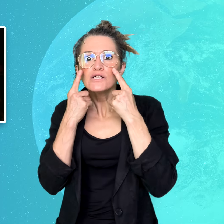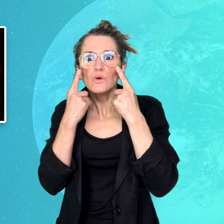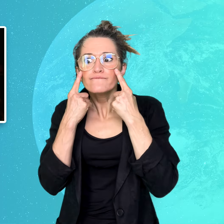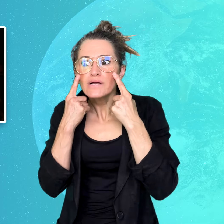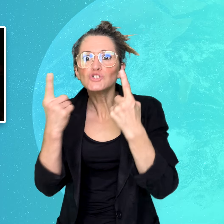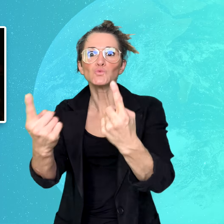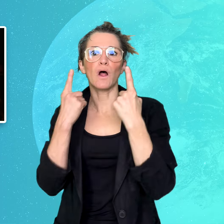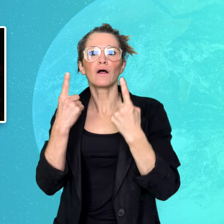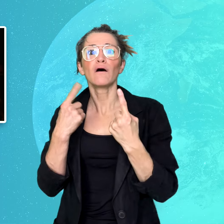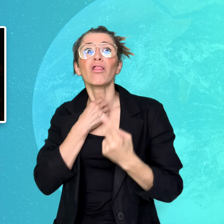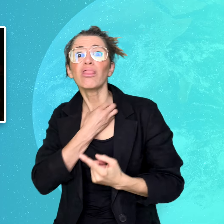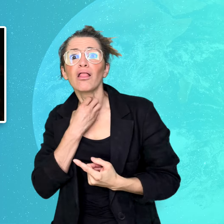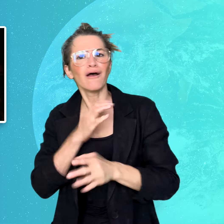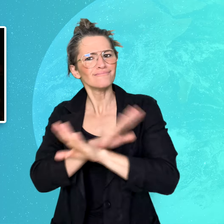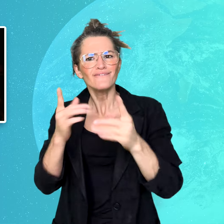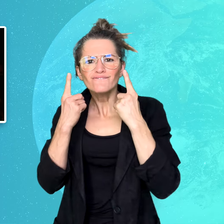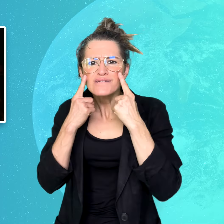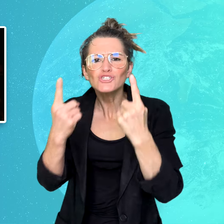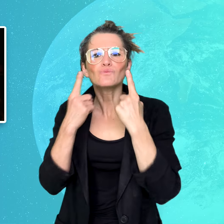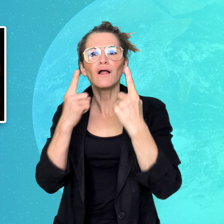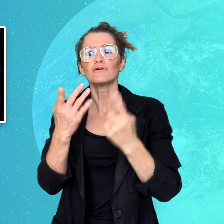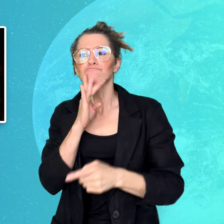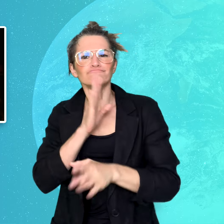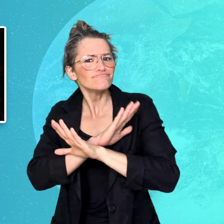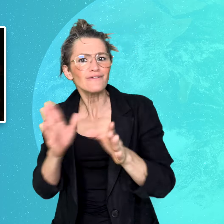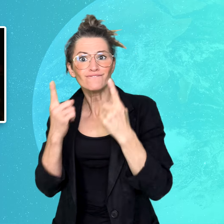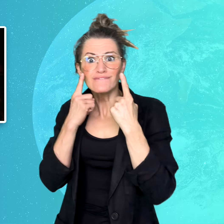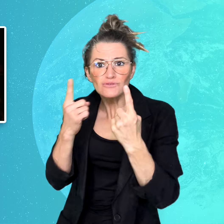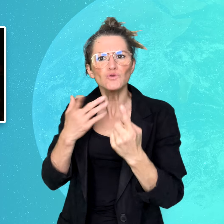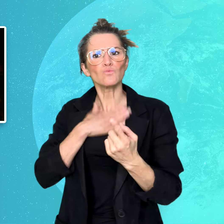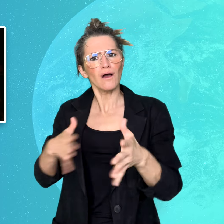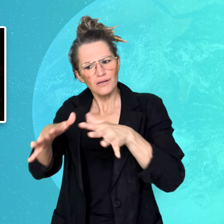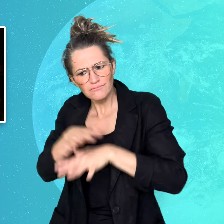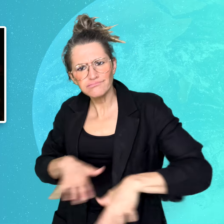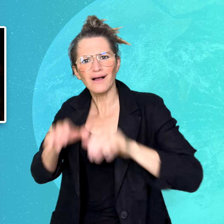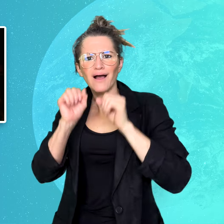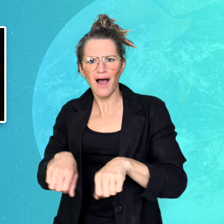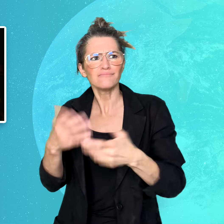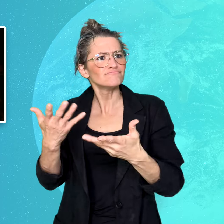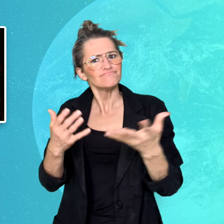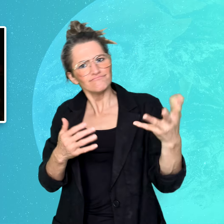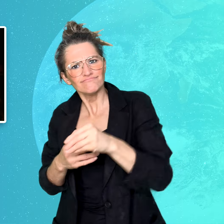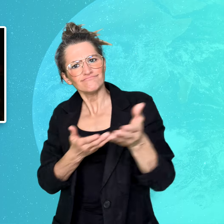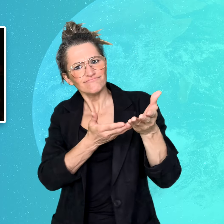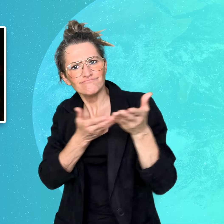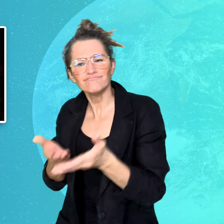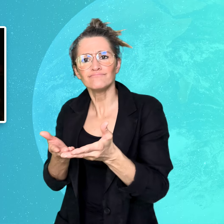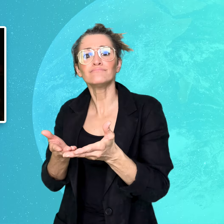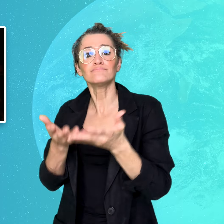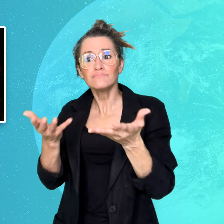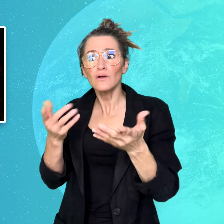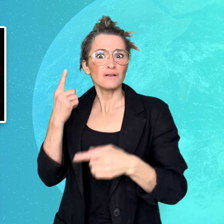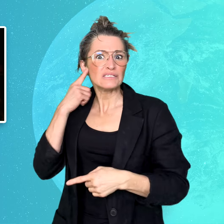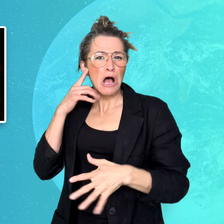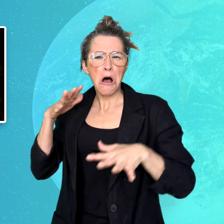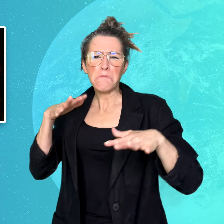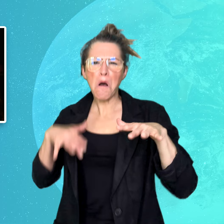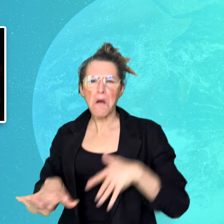environment. Despite how loud sound waves can pose a challenge